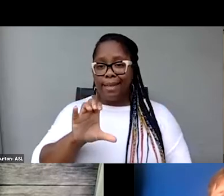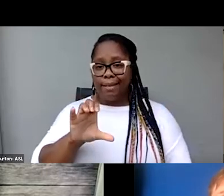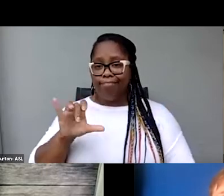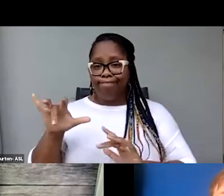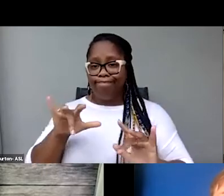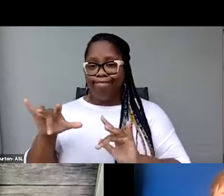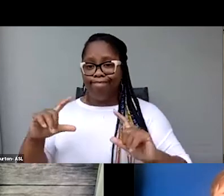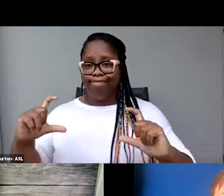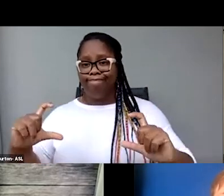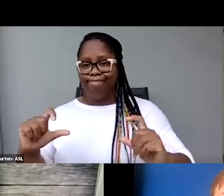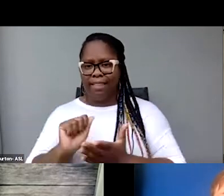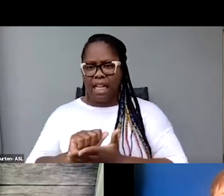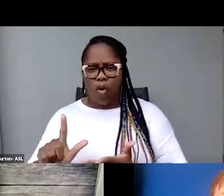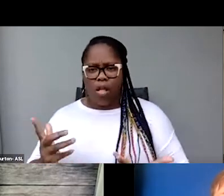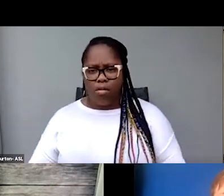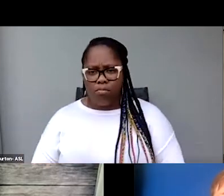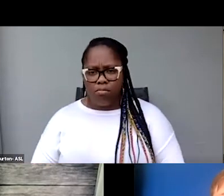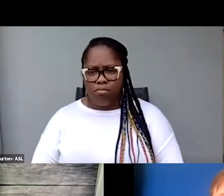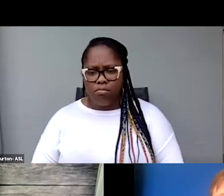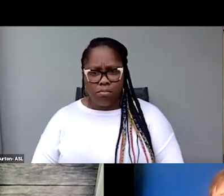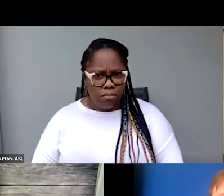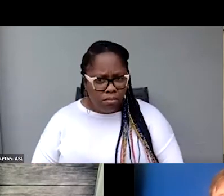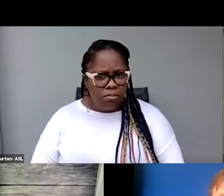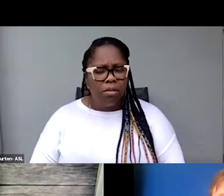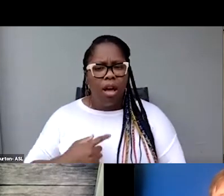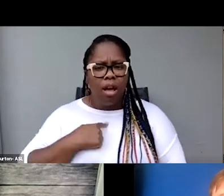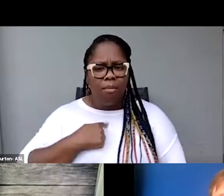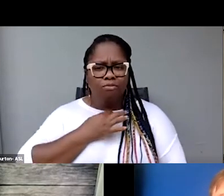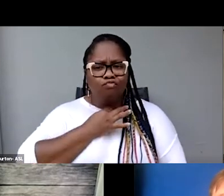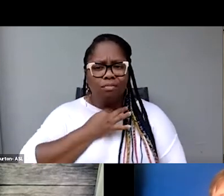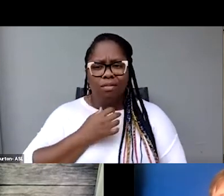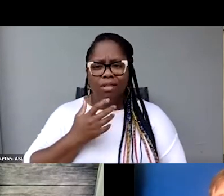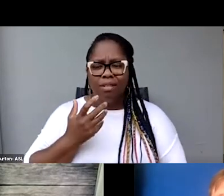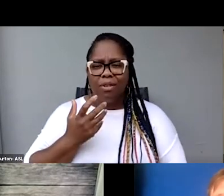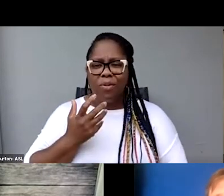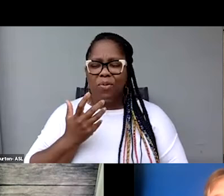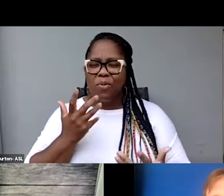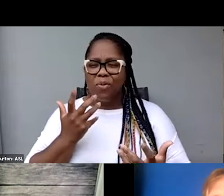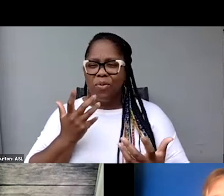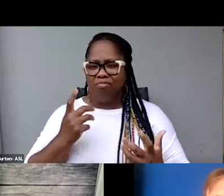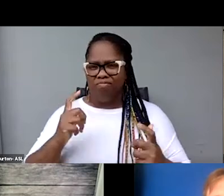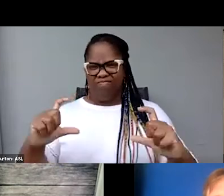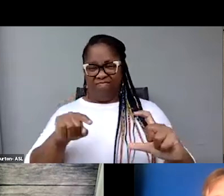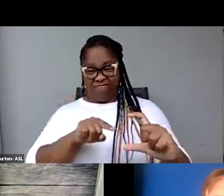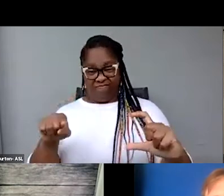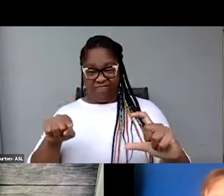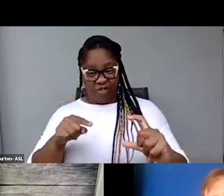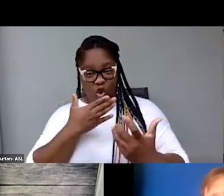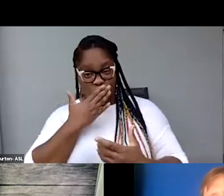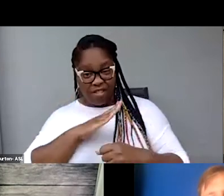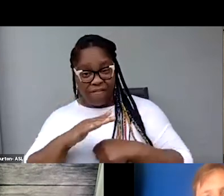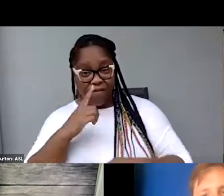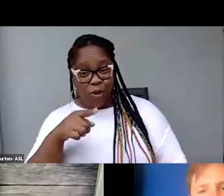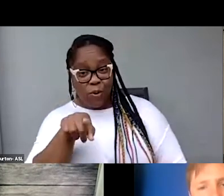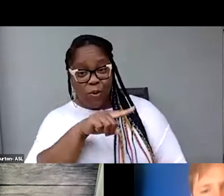And what is the depth of information that you want regarding music?